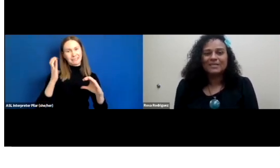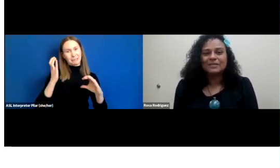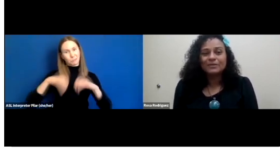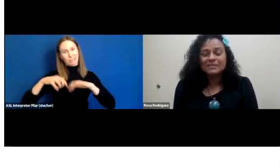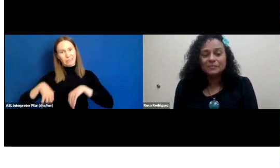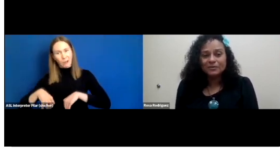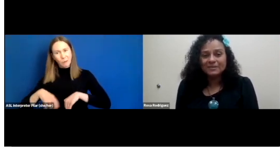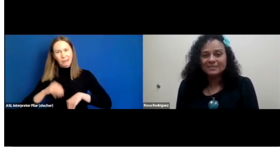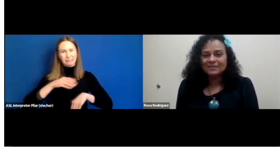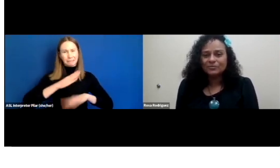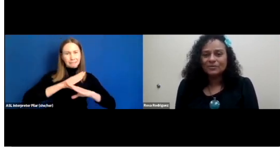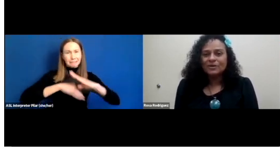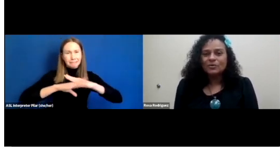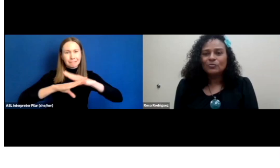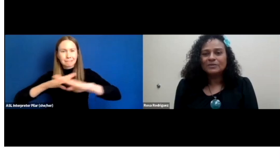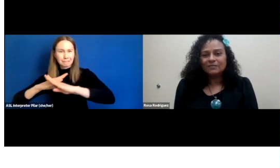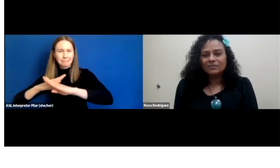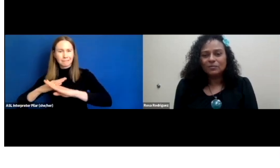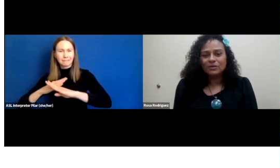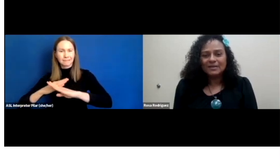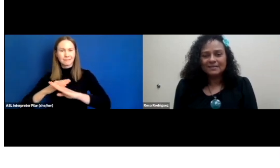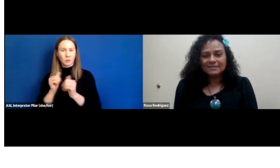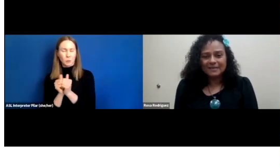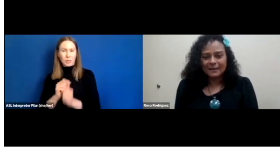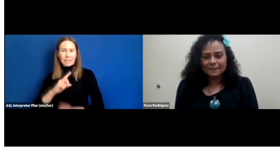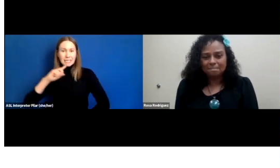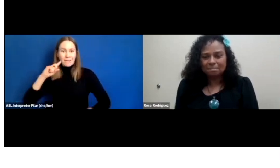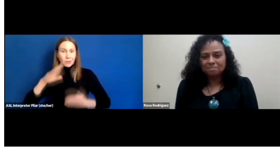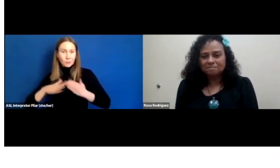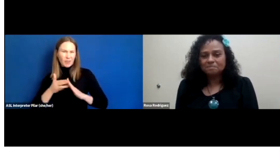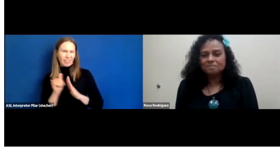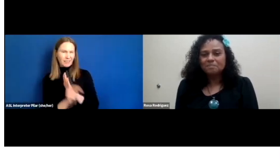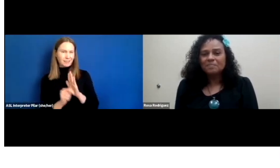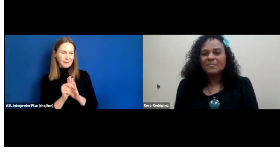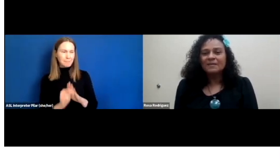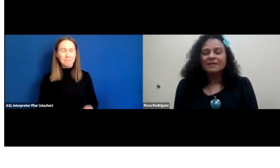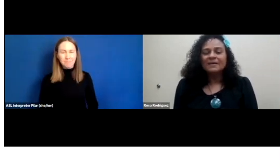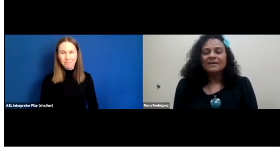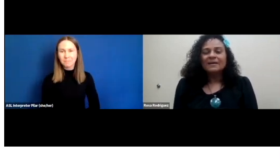that they were experiencing with the deaf community at the time.